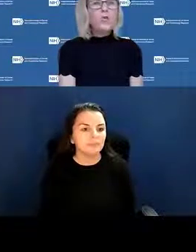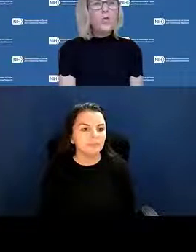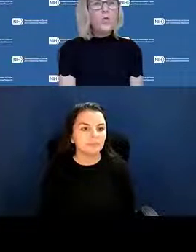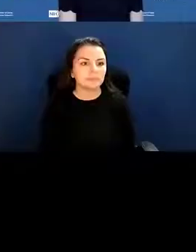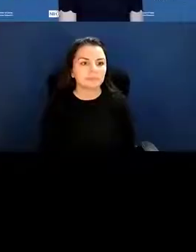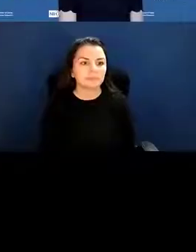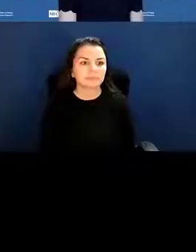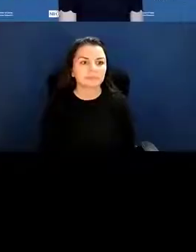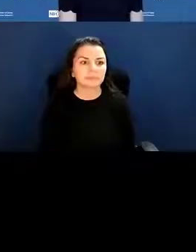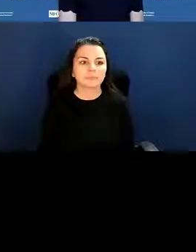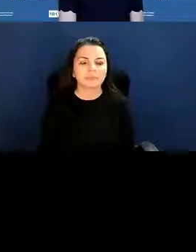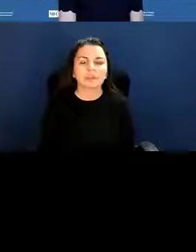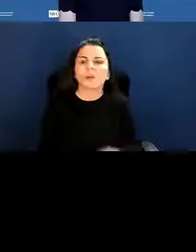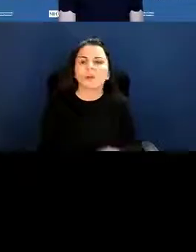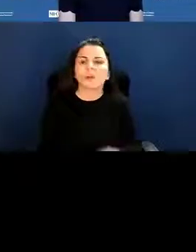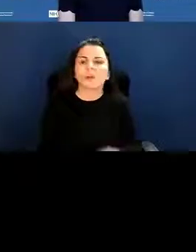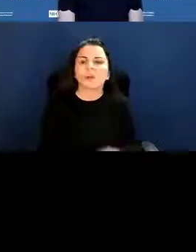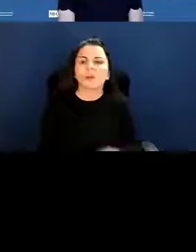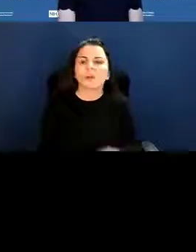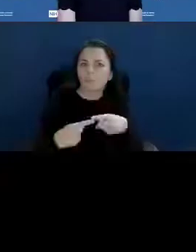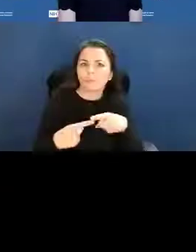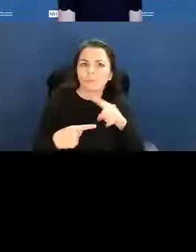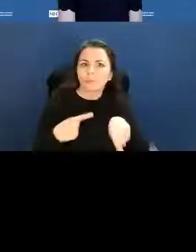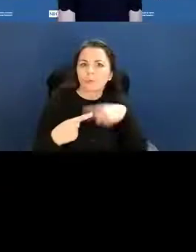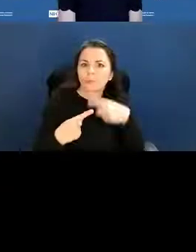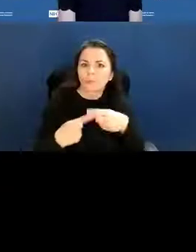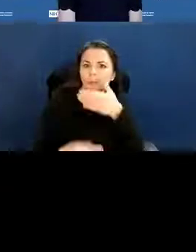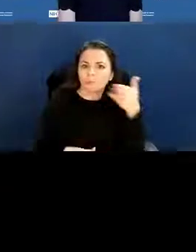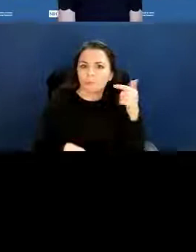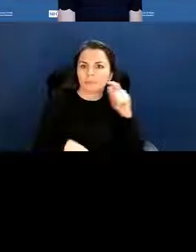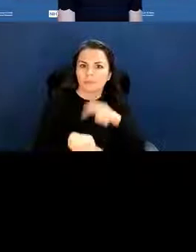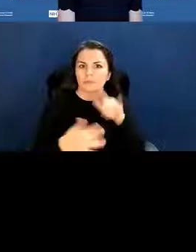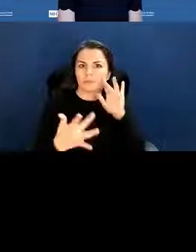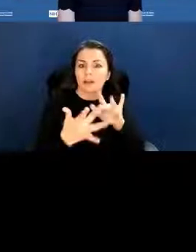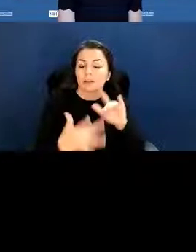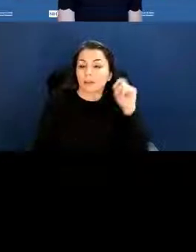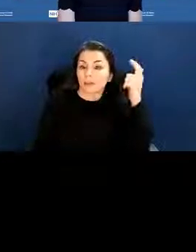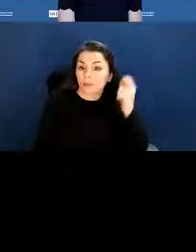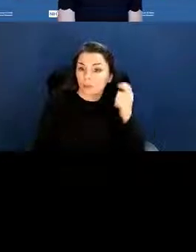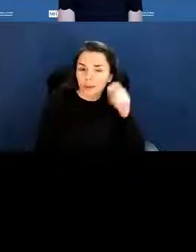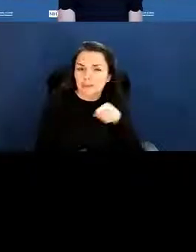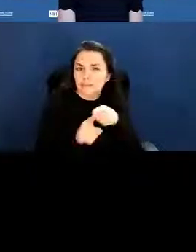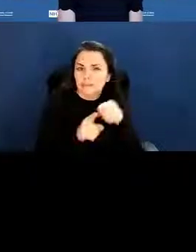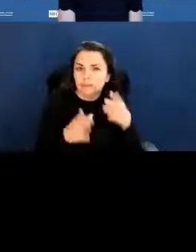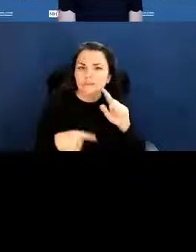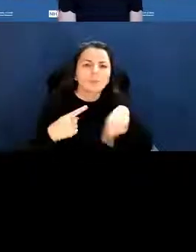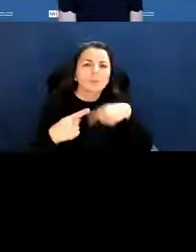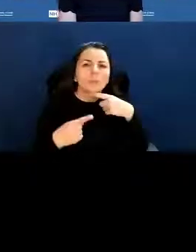So when would you want to contact your grants specialist? You'll want to contact us for any action